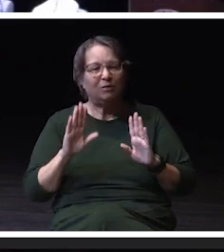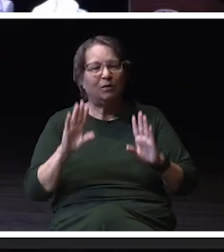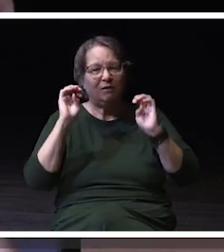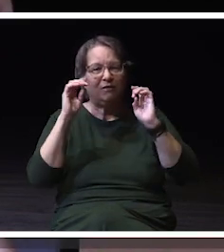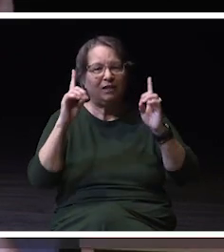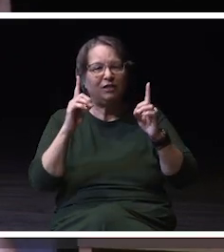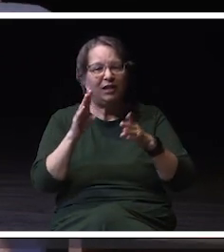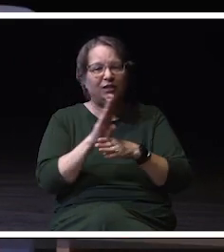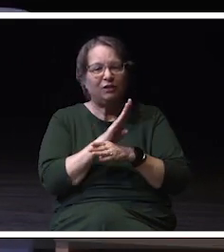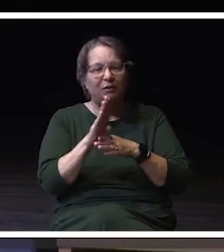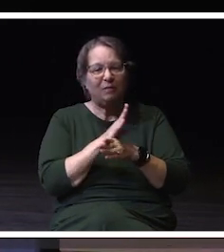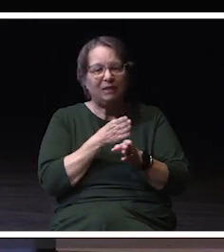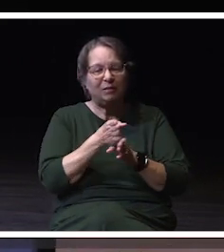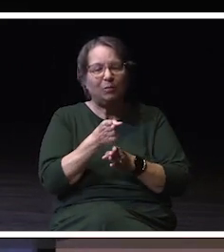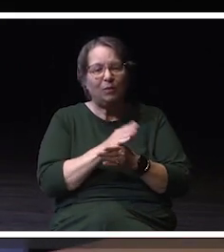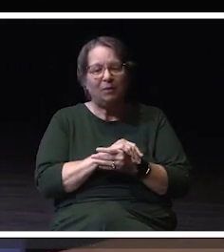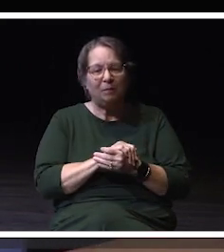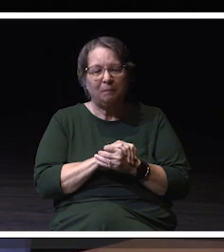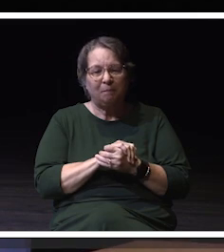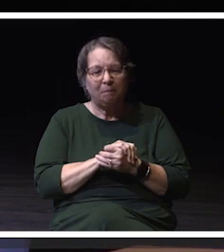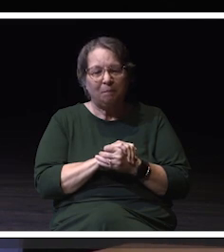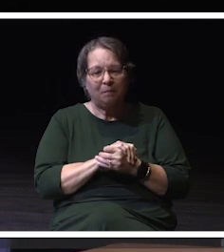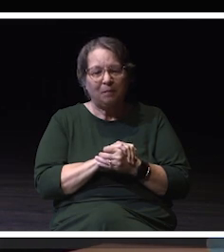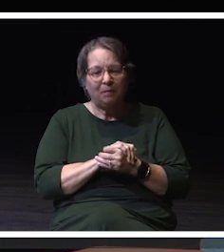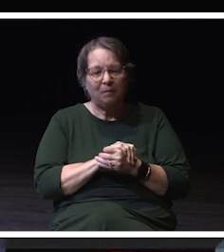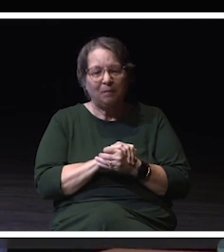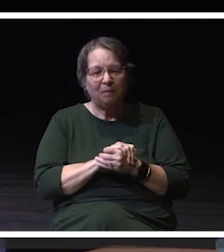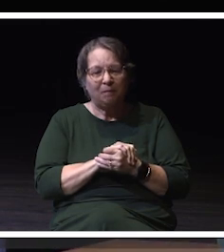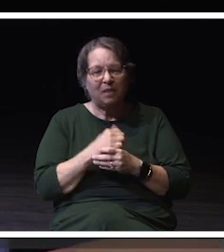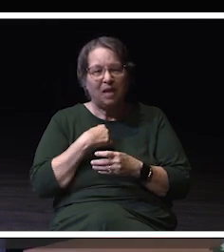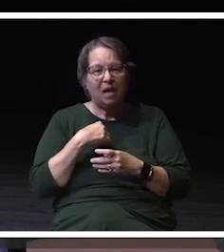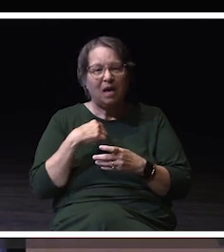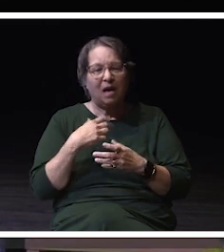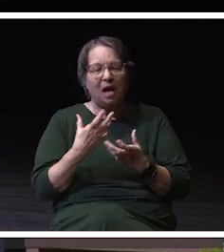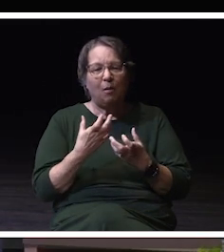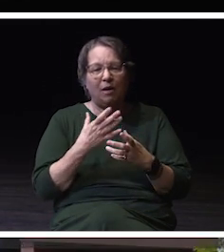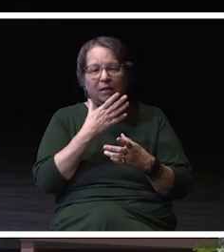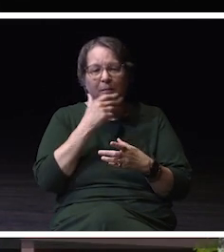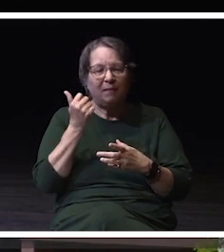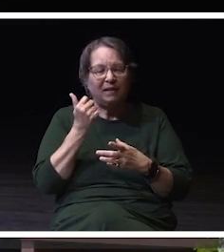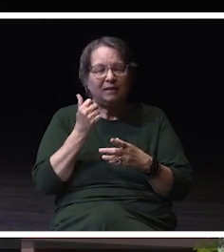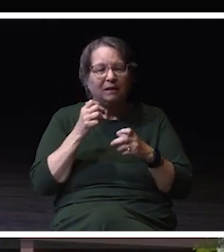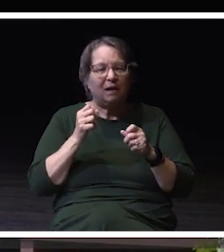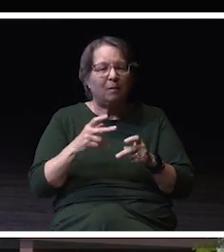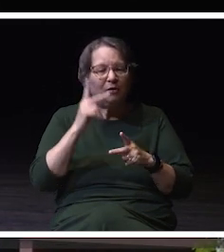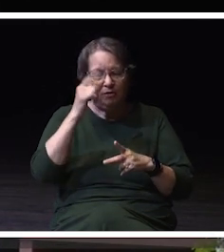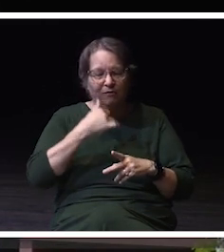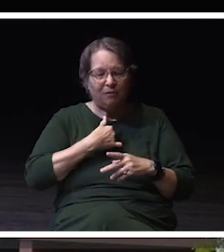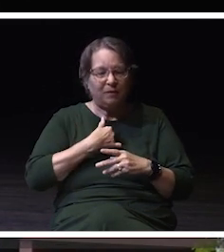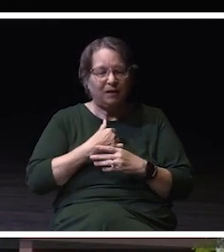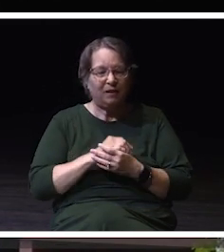and as an accountant, I want to, be, do the best for me as well as my the experience I had